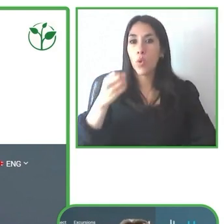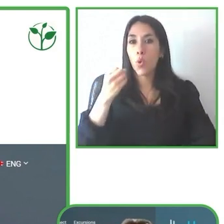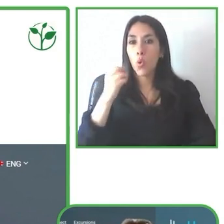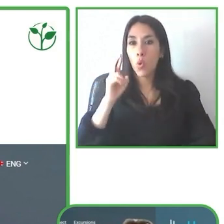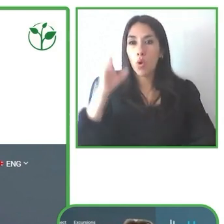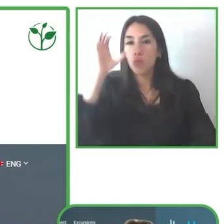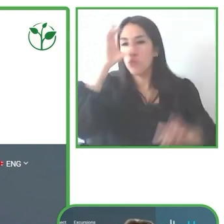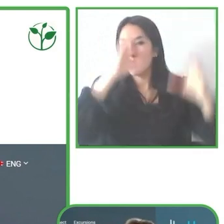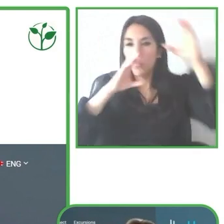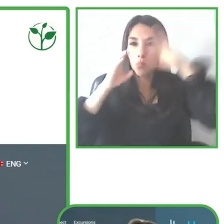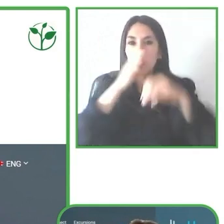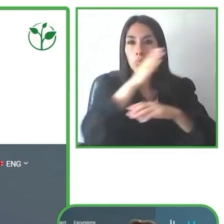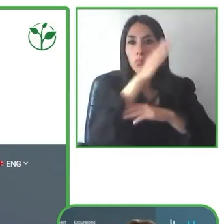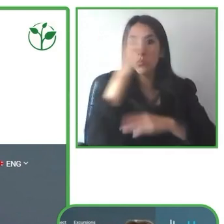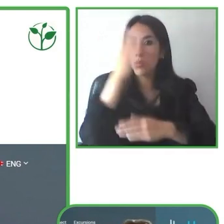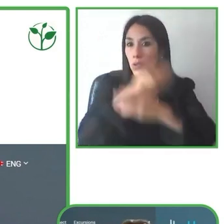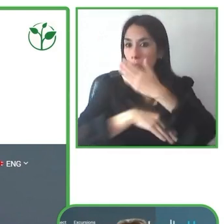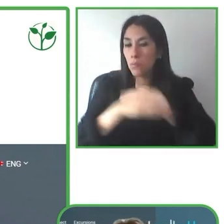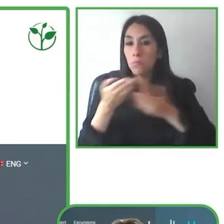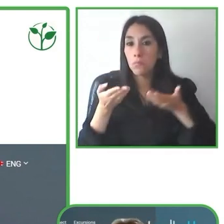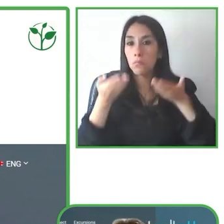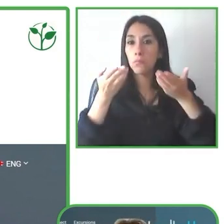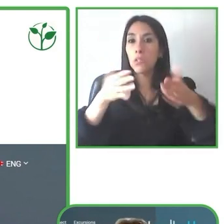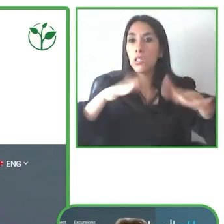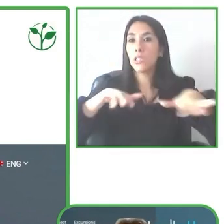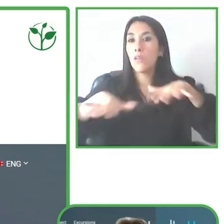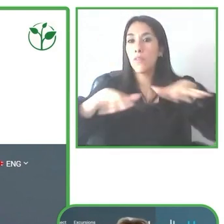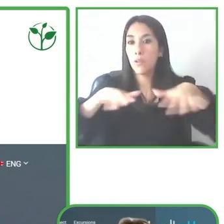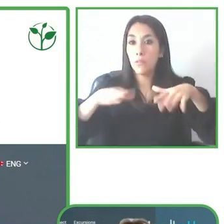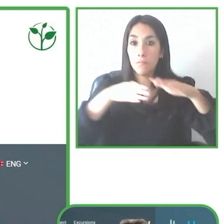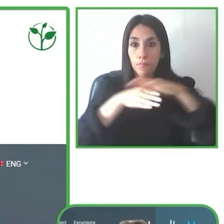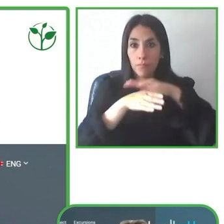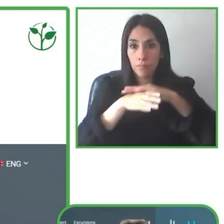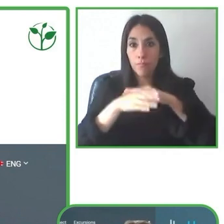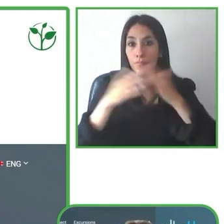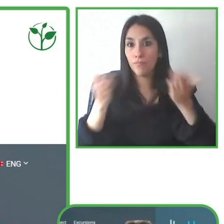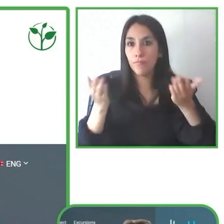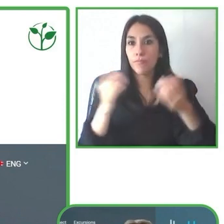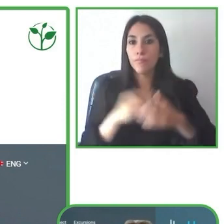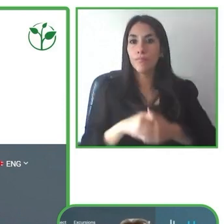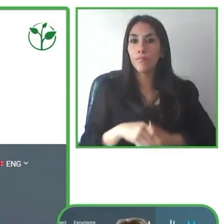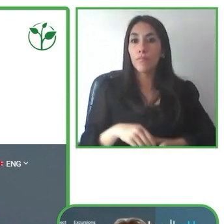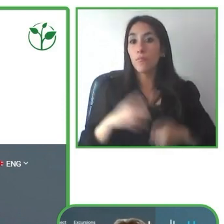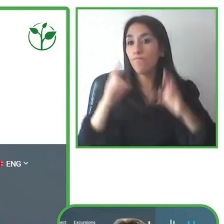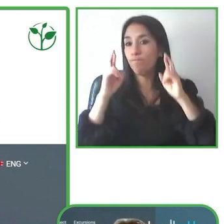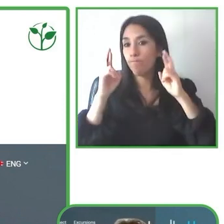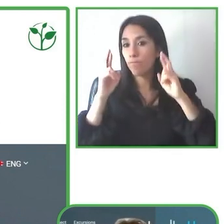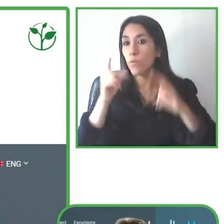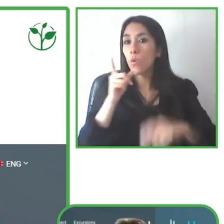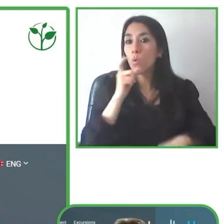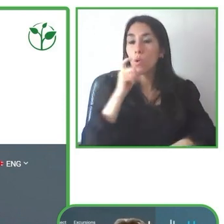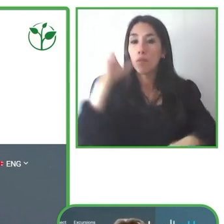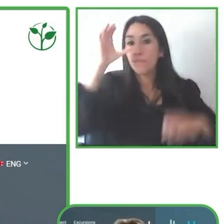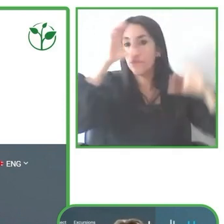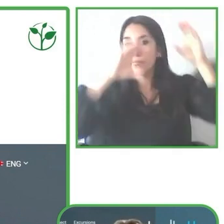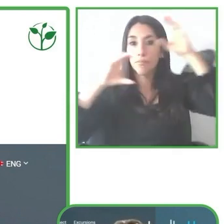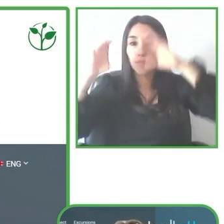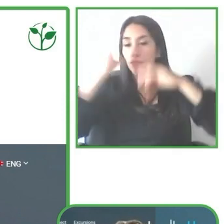and travel stories, where parks and interviews to inform and inspire.